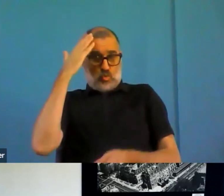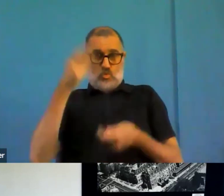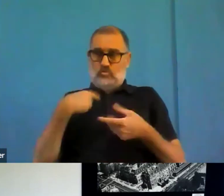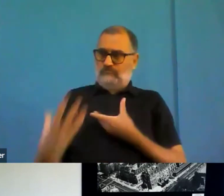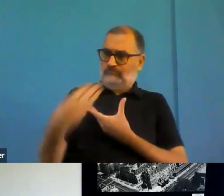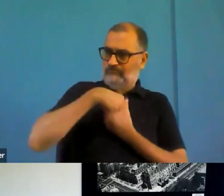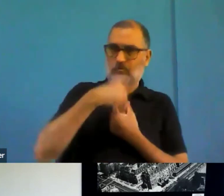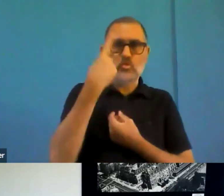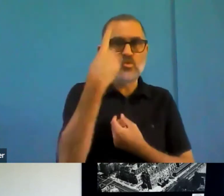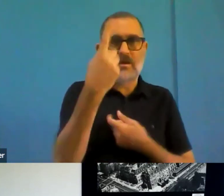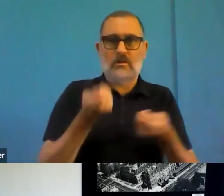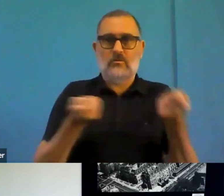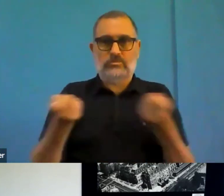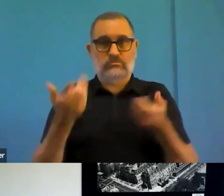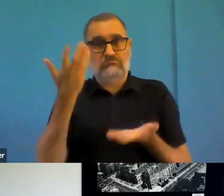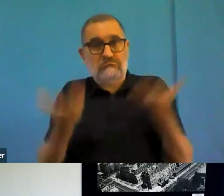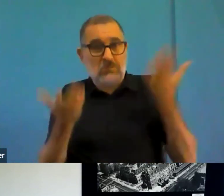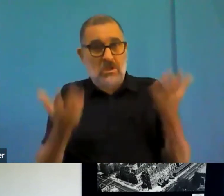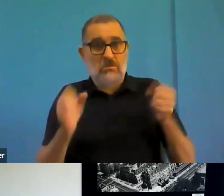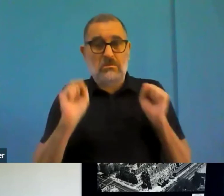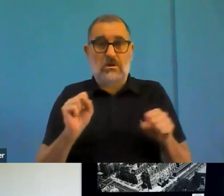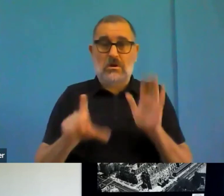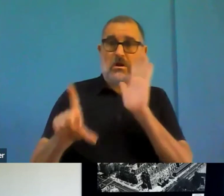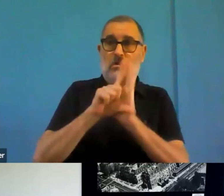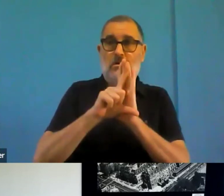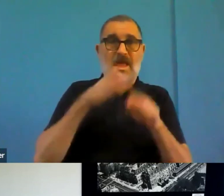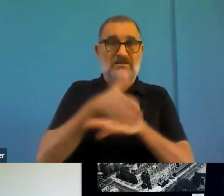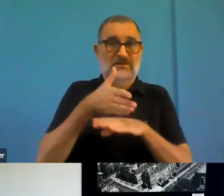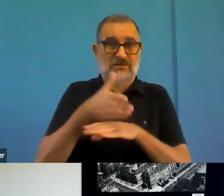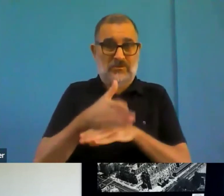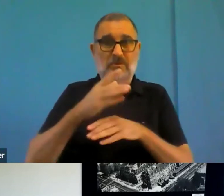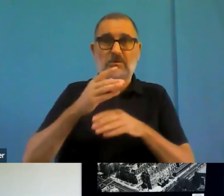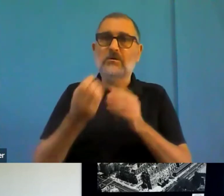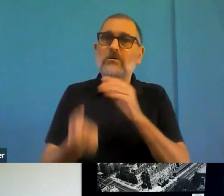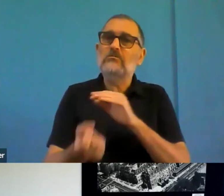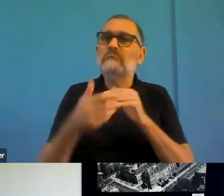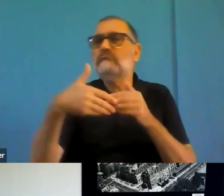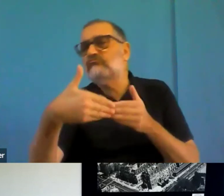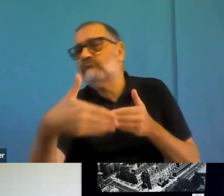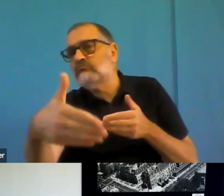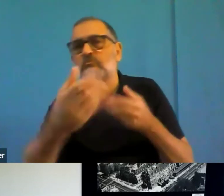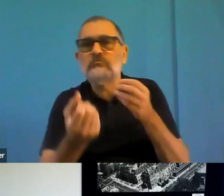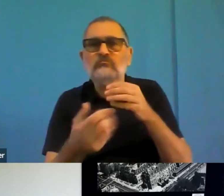in from scope through the European Accessibility Act, maybe that can can actually come to happen, why not?